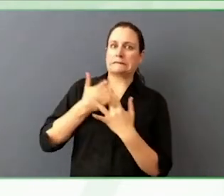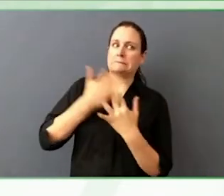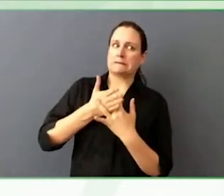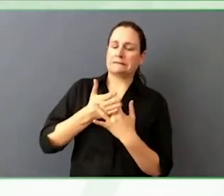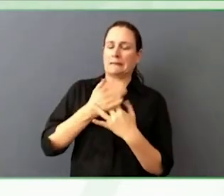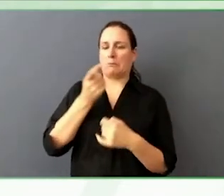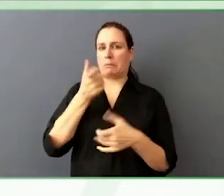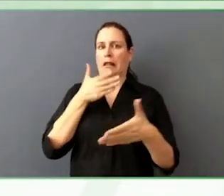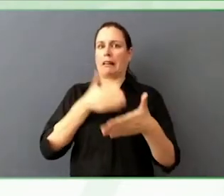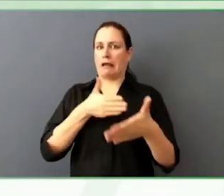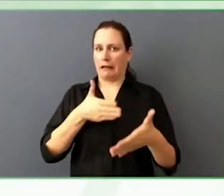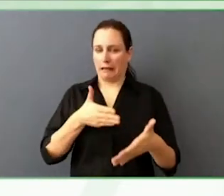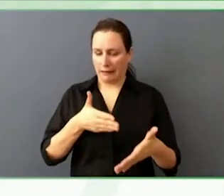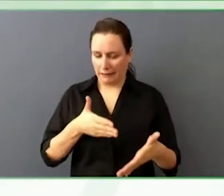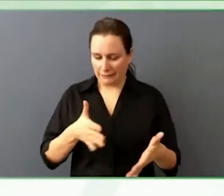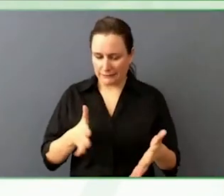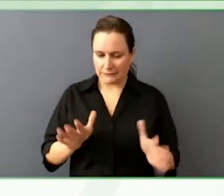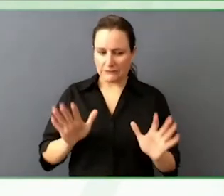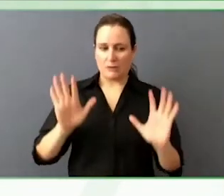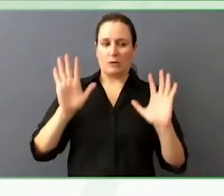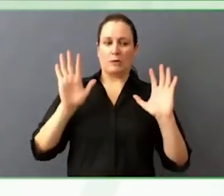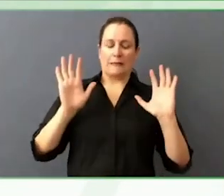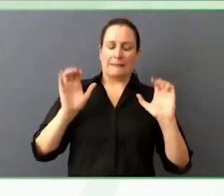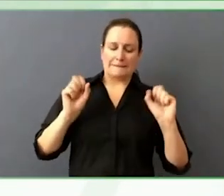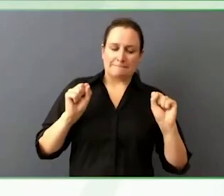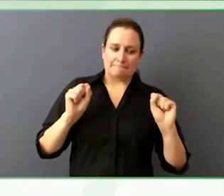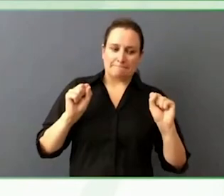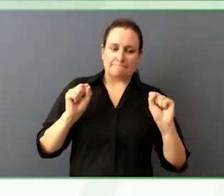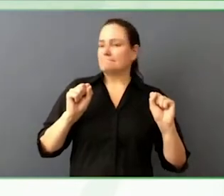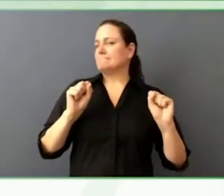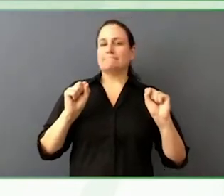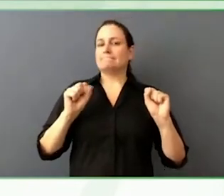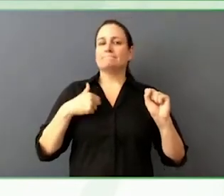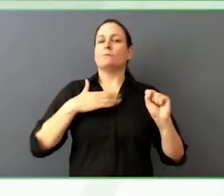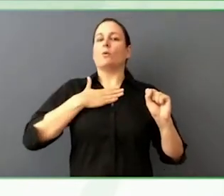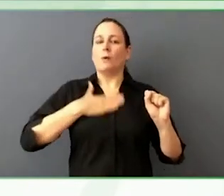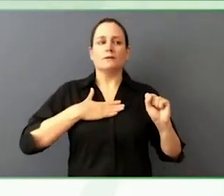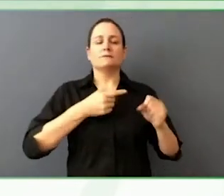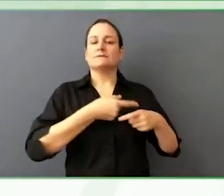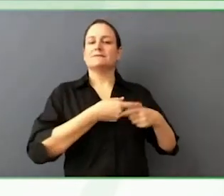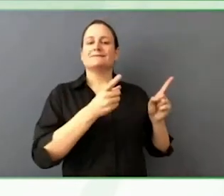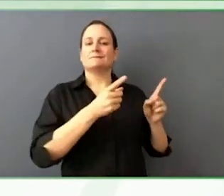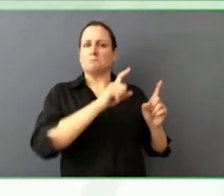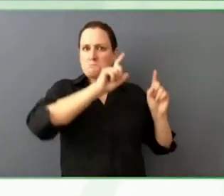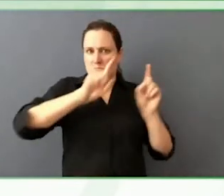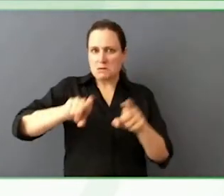I do not want to force people onto it. I do have a mascot as well the handle is HS a foreman.